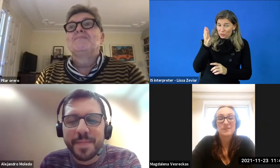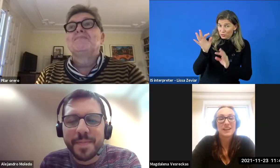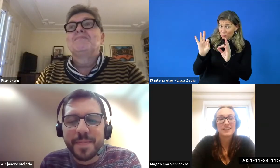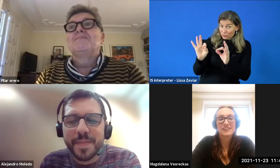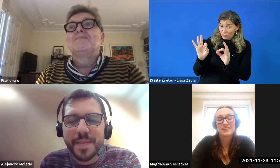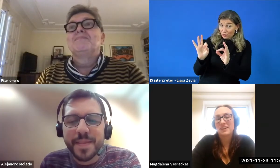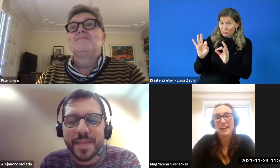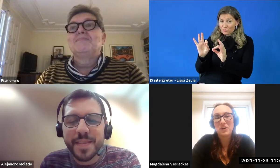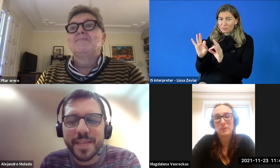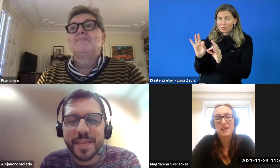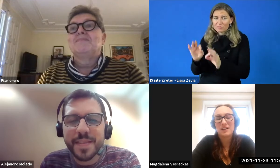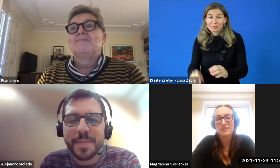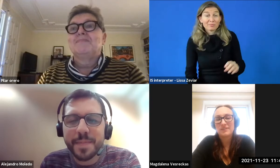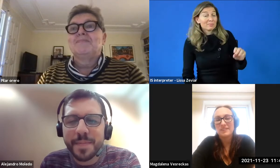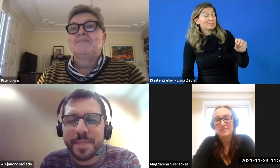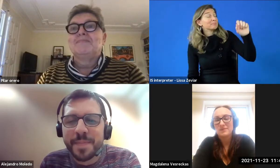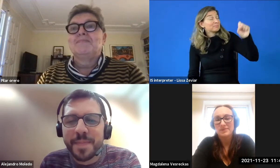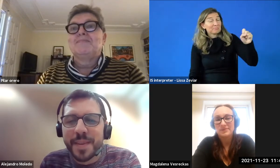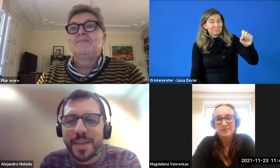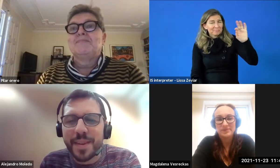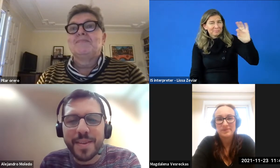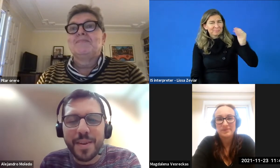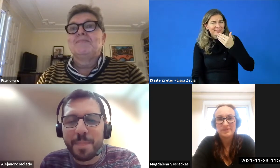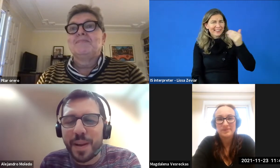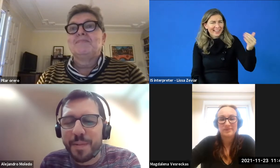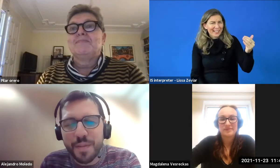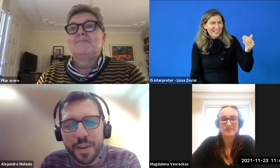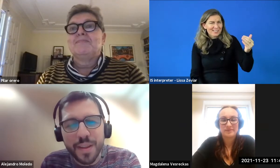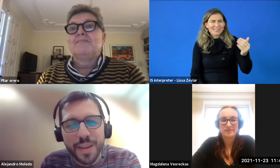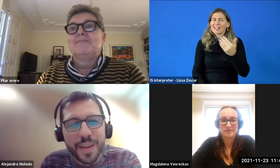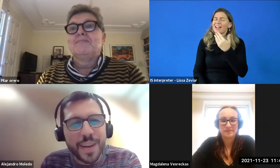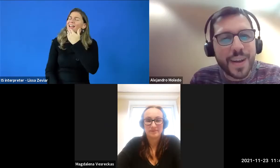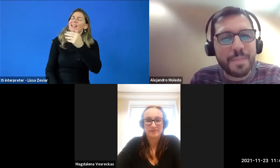It is great, thank you, Pilar! Thanks, it was great.